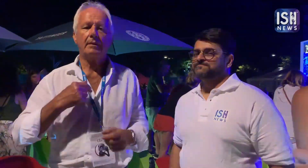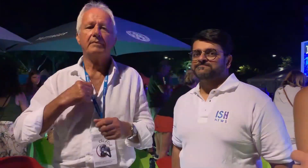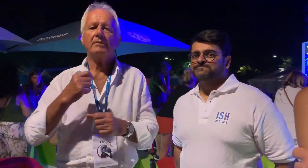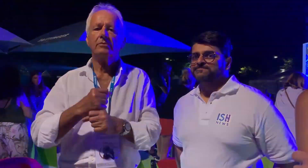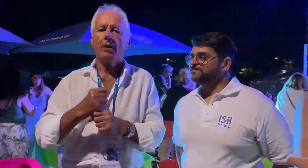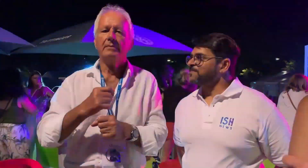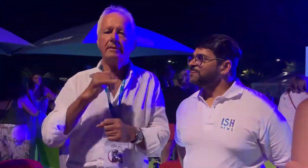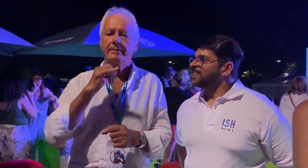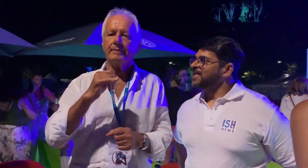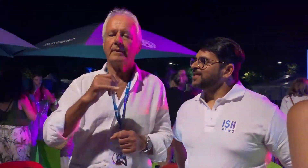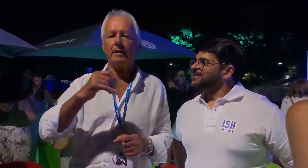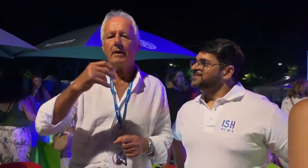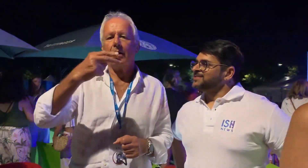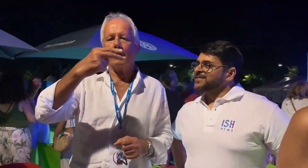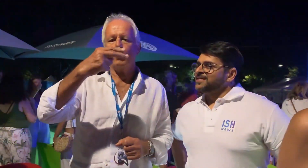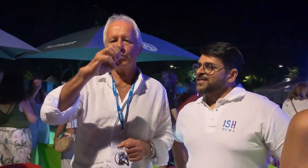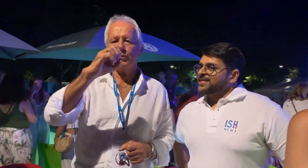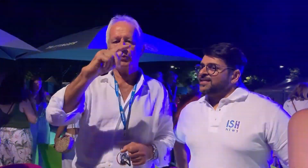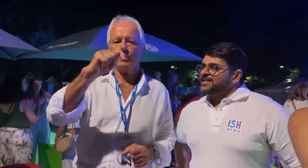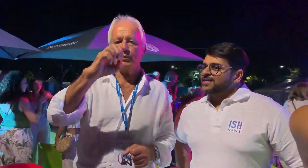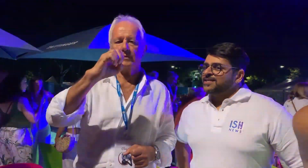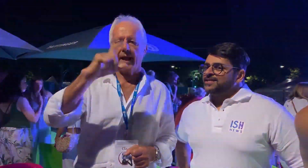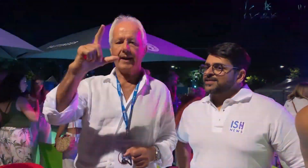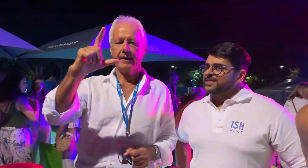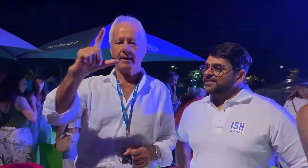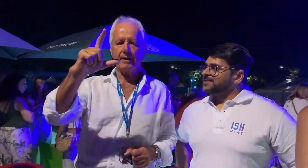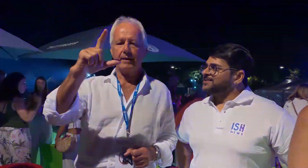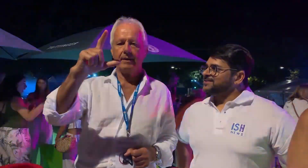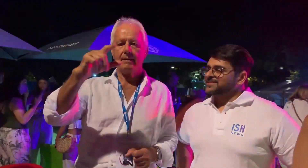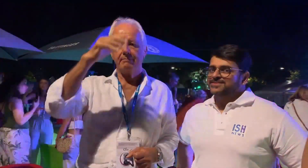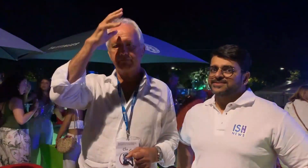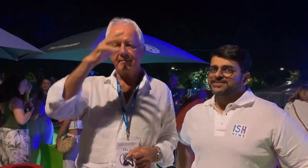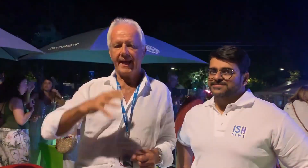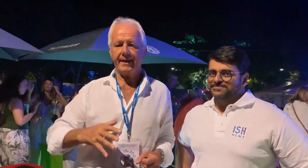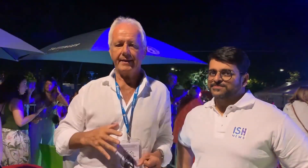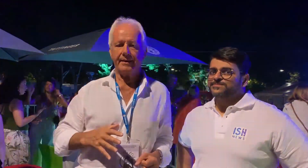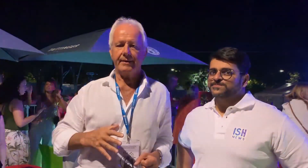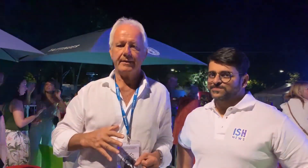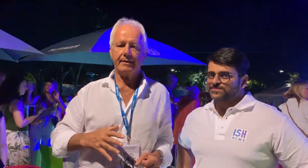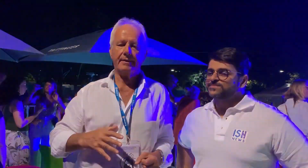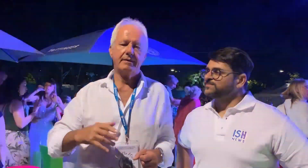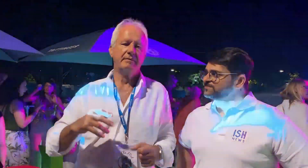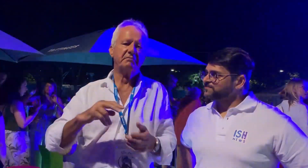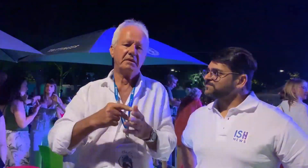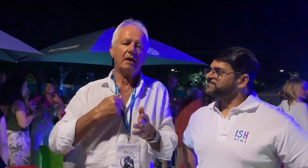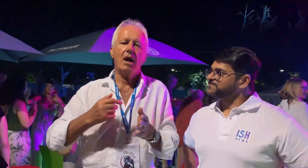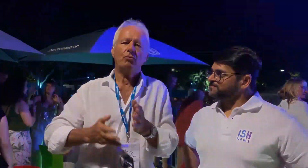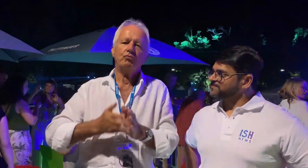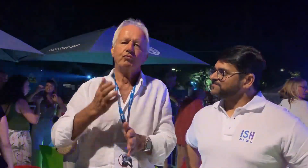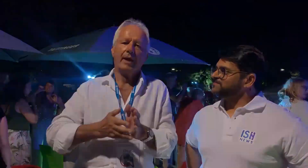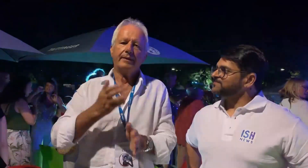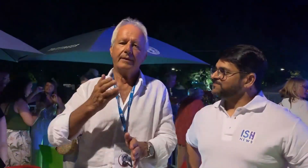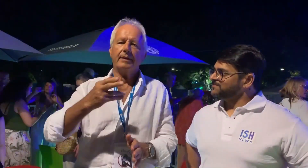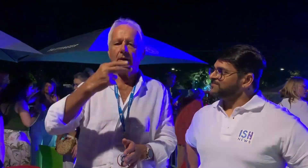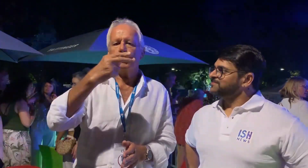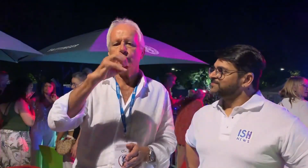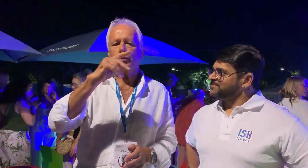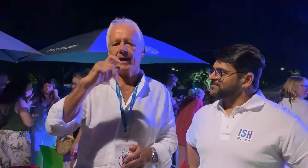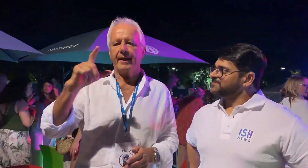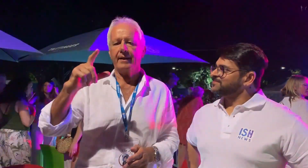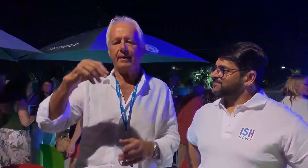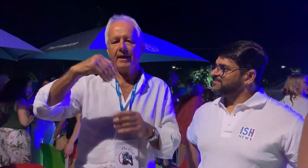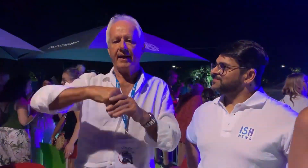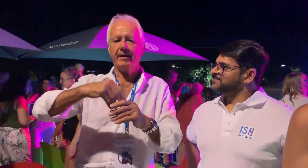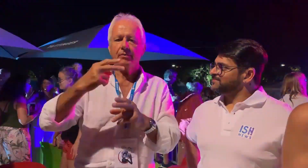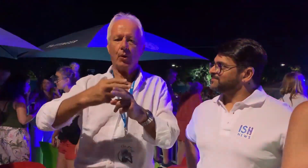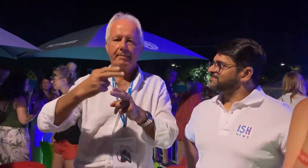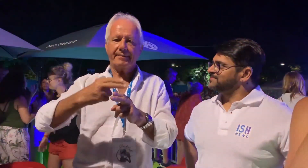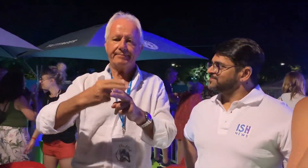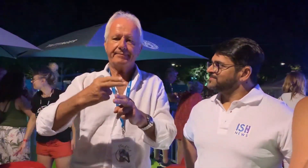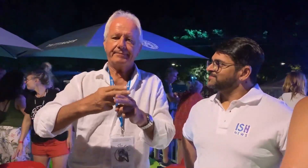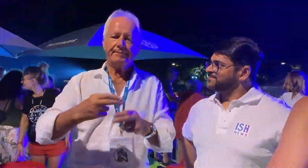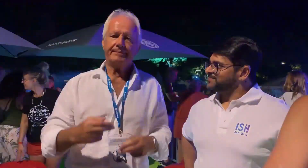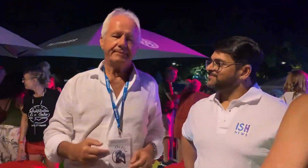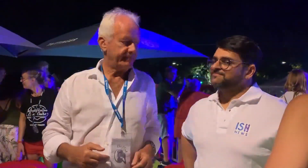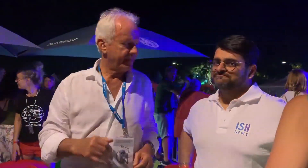I own and manage a hotel in Rome.